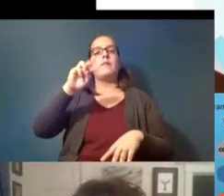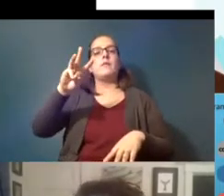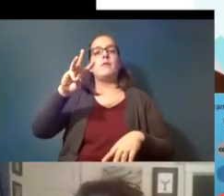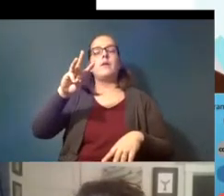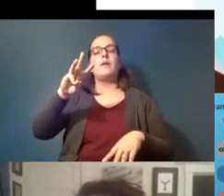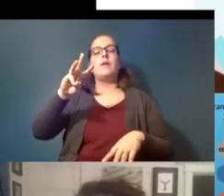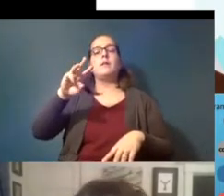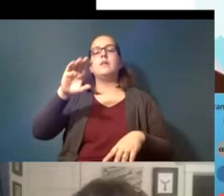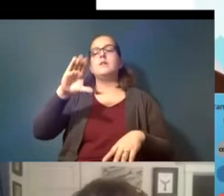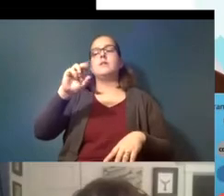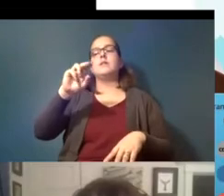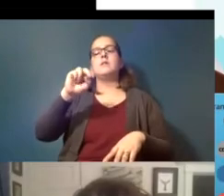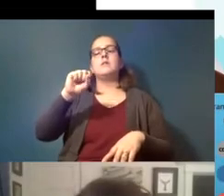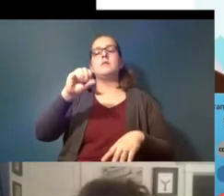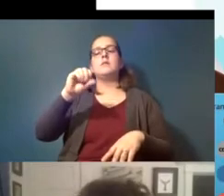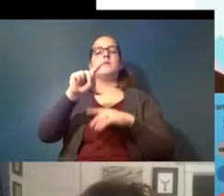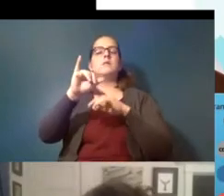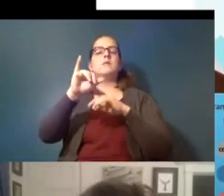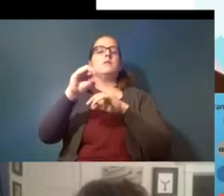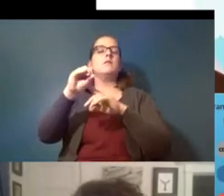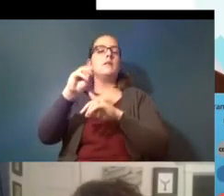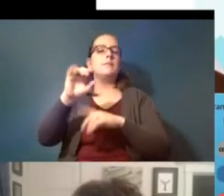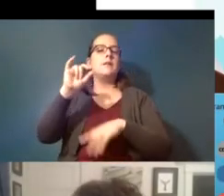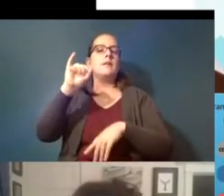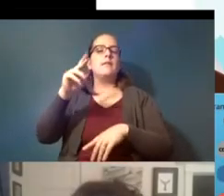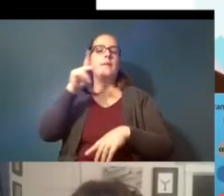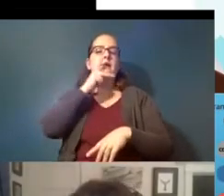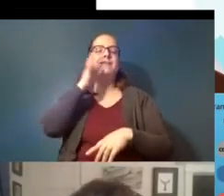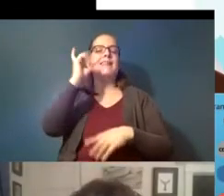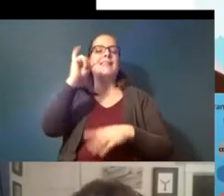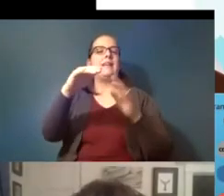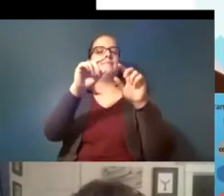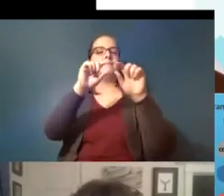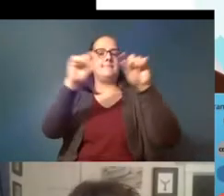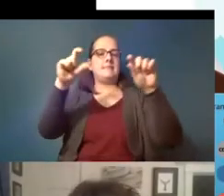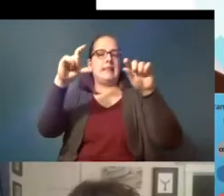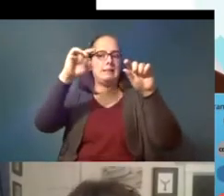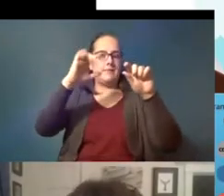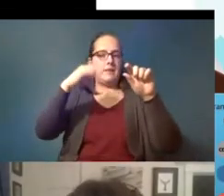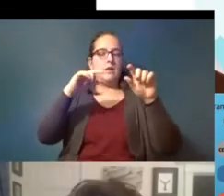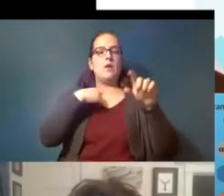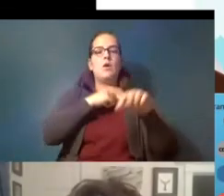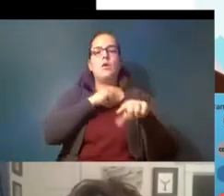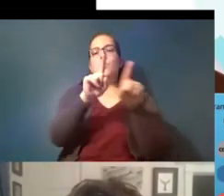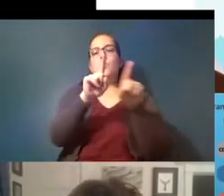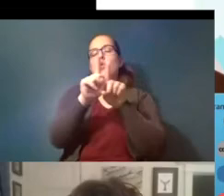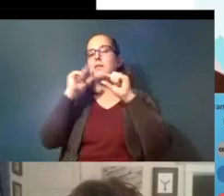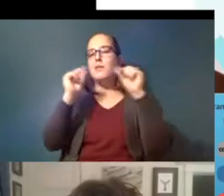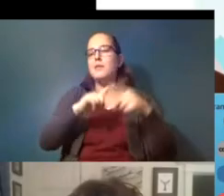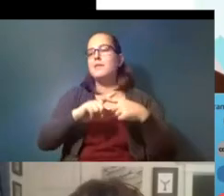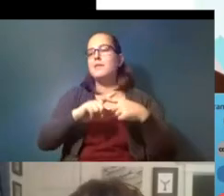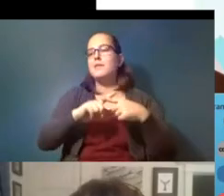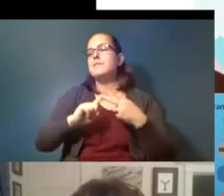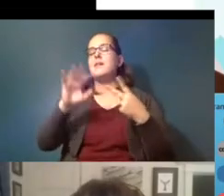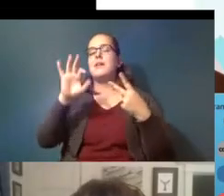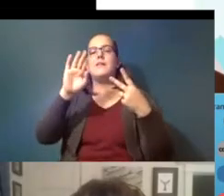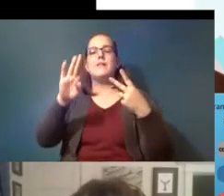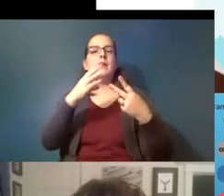consortium on plastics and that's listed up here and we're also on twitter facebook and instagram